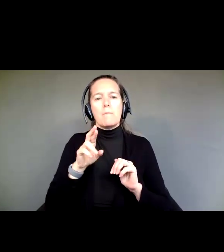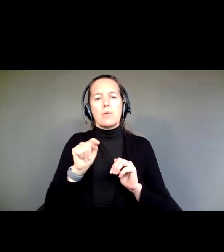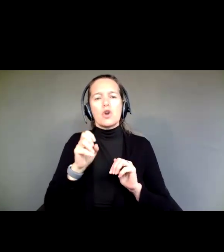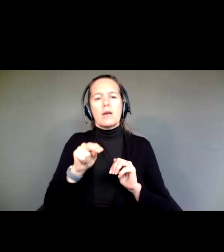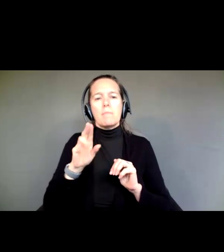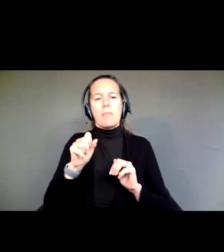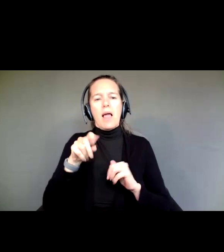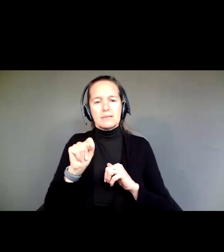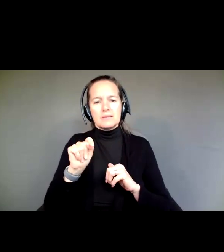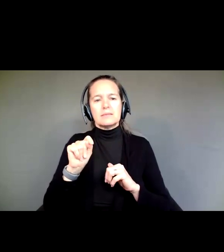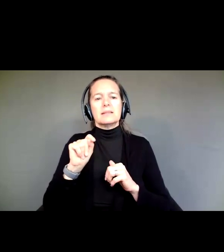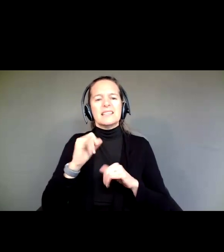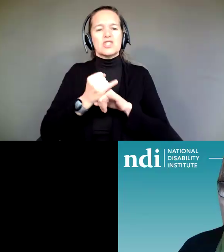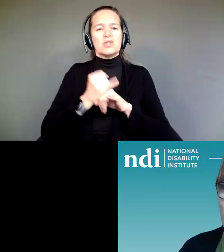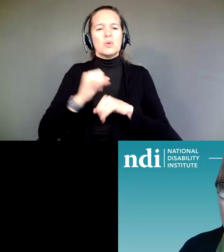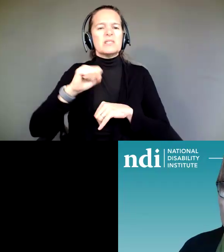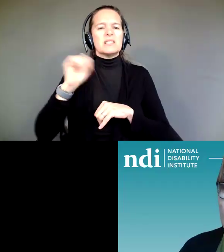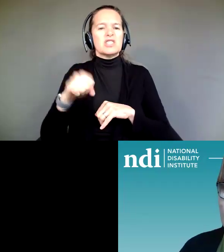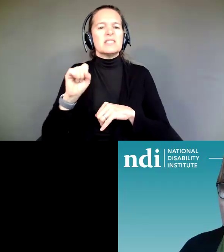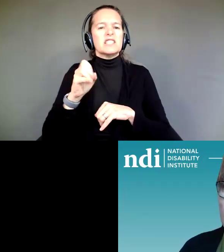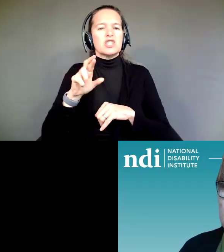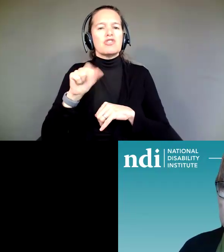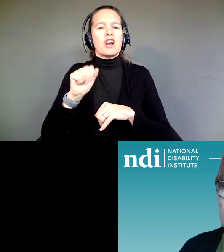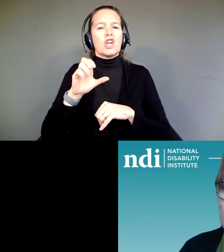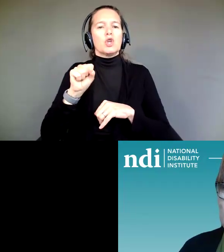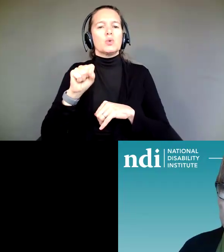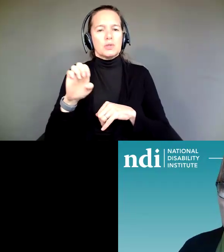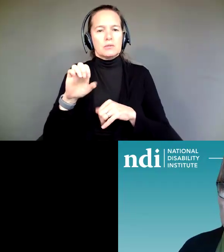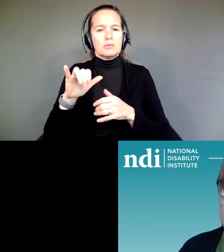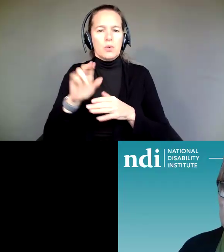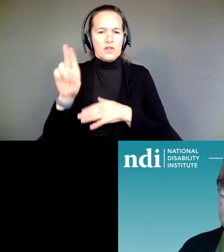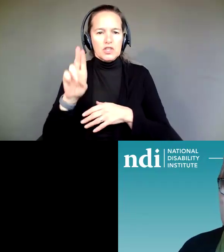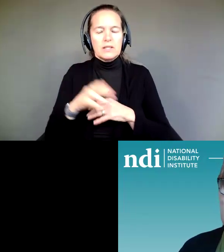at Syracuse University and leading the efforts to really ensure that older adults and people